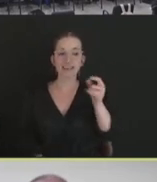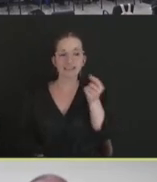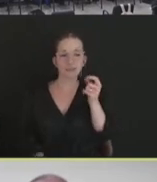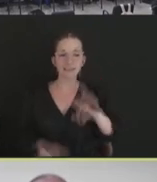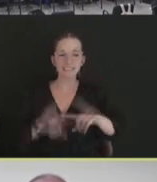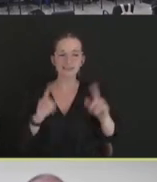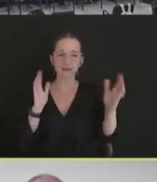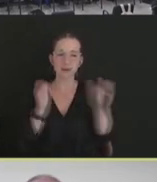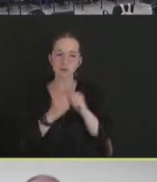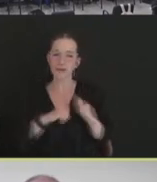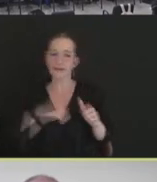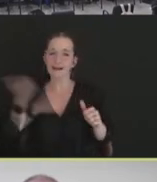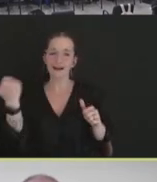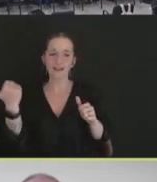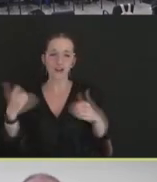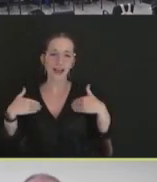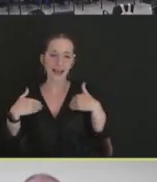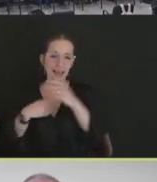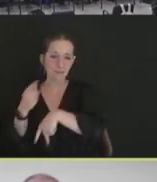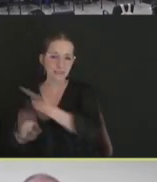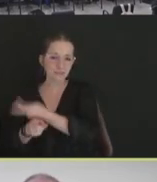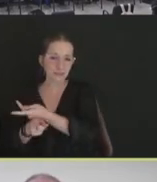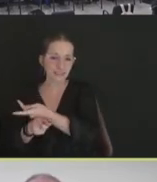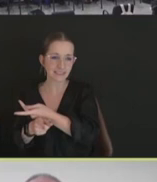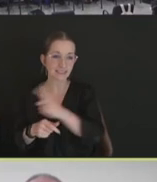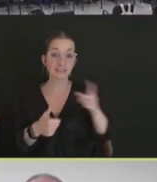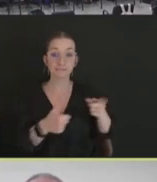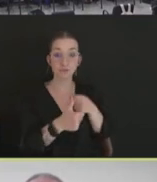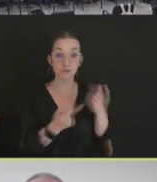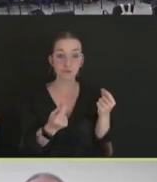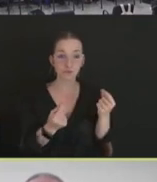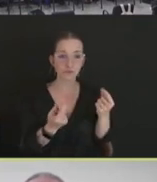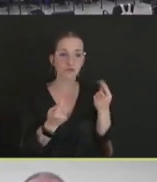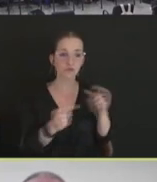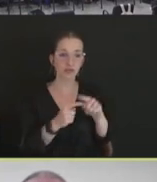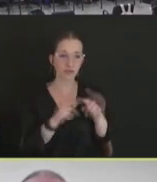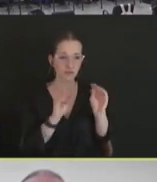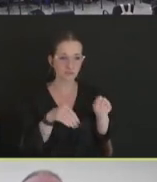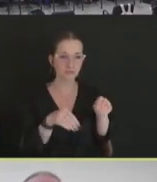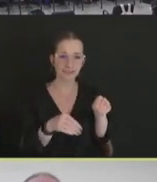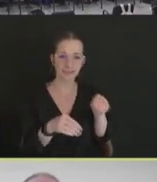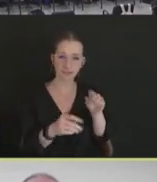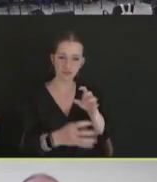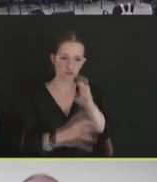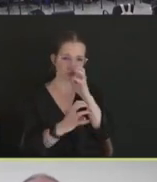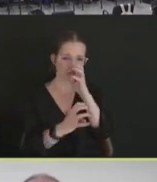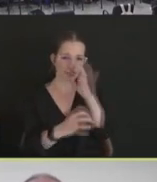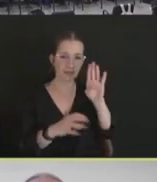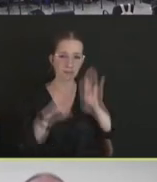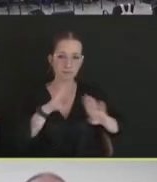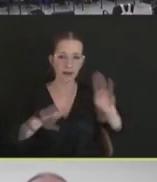species. So first thing is, we try and impose a very strict biosecurity -- a quarantine process,